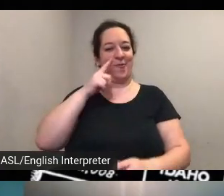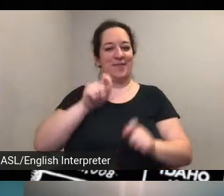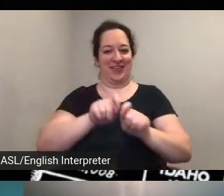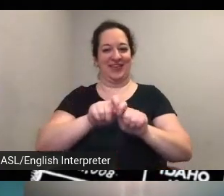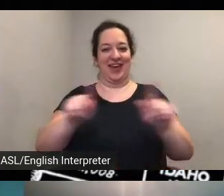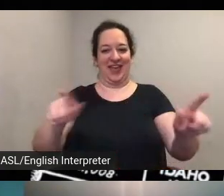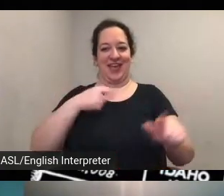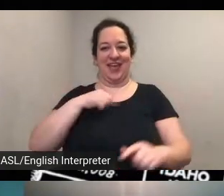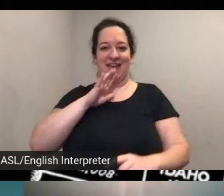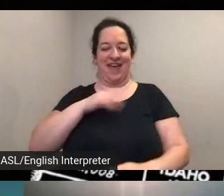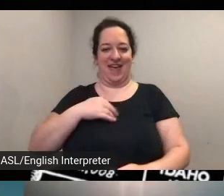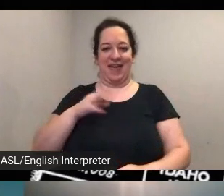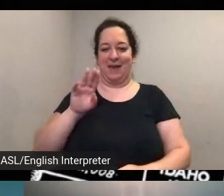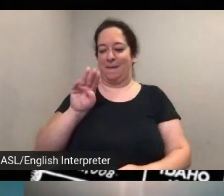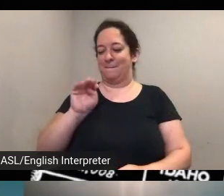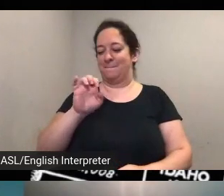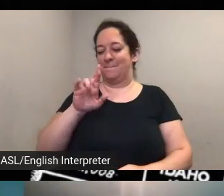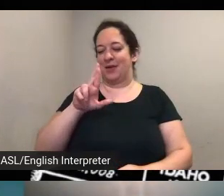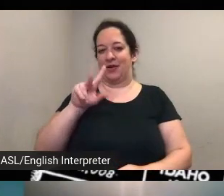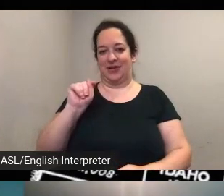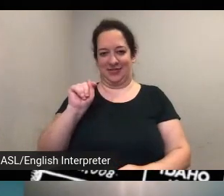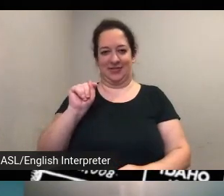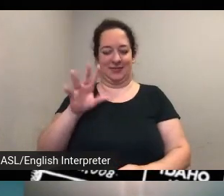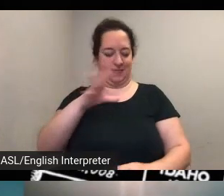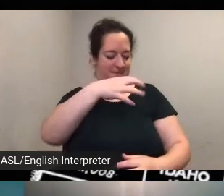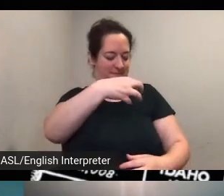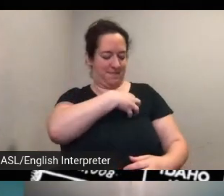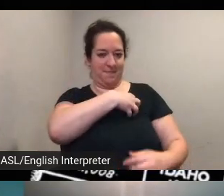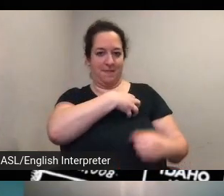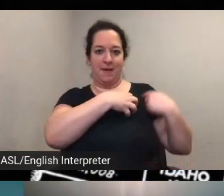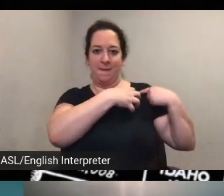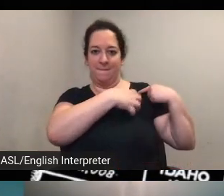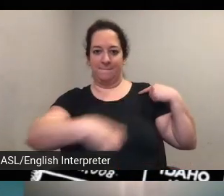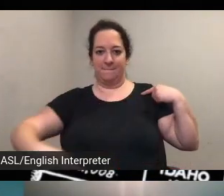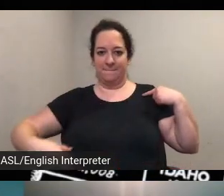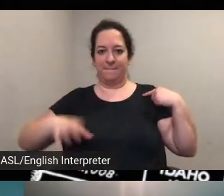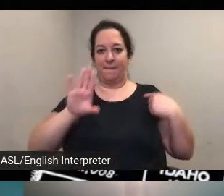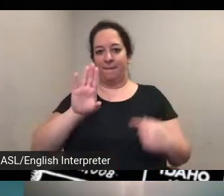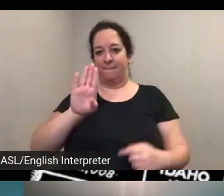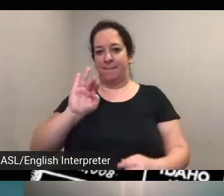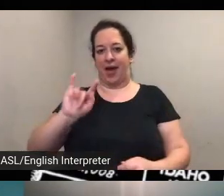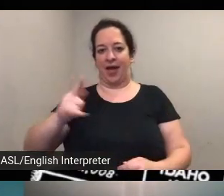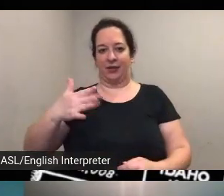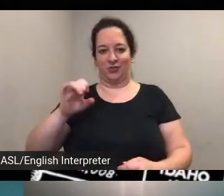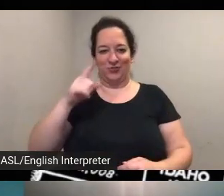that oh fantastic uh and um then you know finally